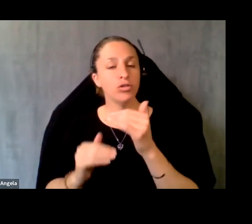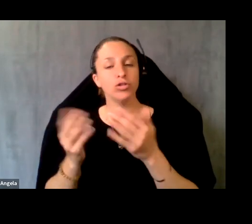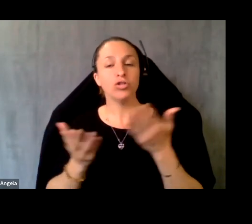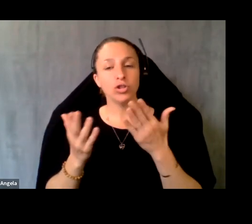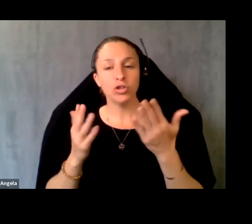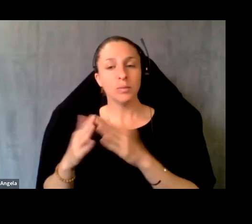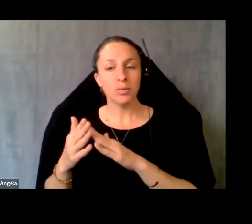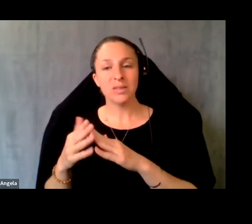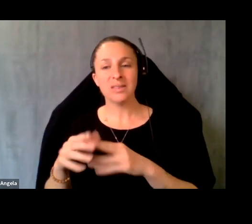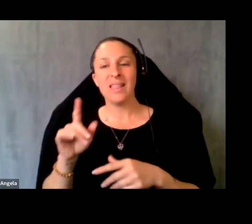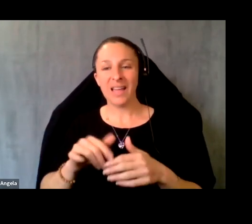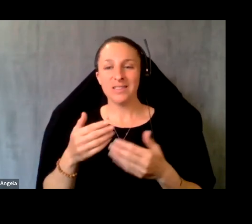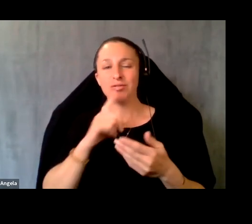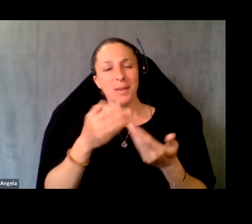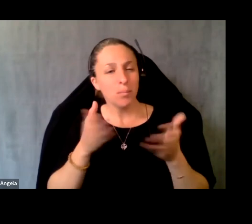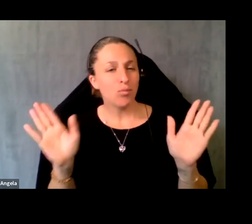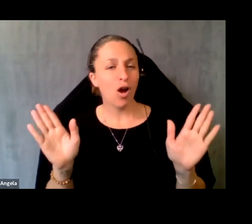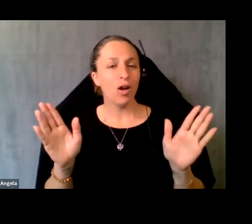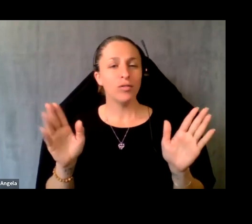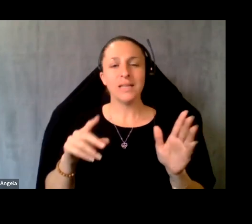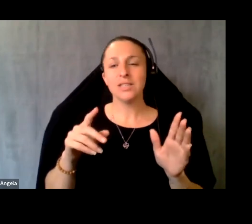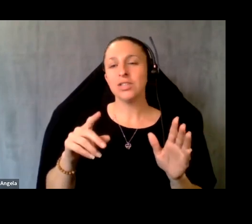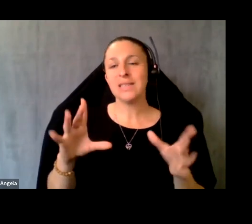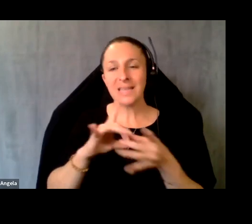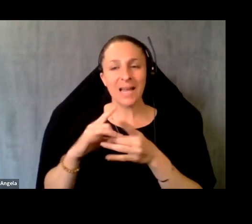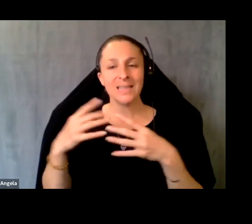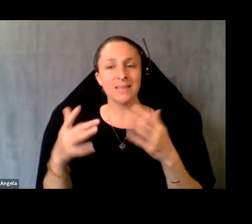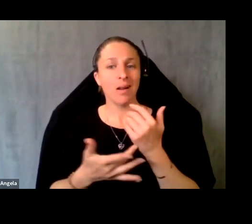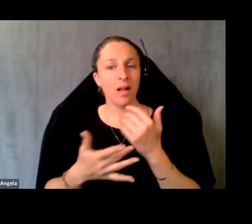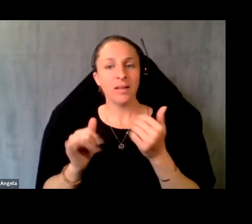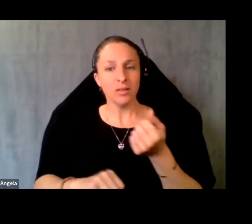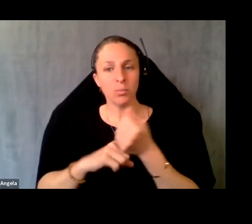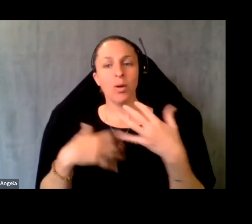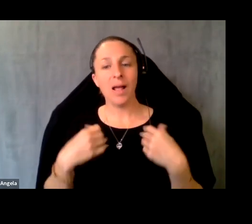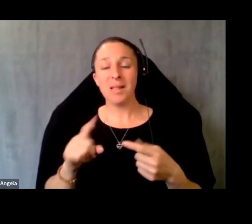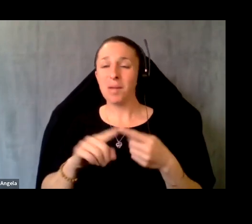sort of the broad range of connected technologies that support help. But the community clinics also